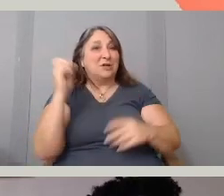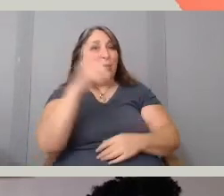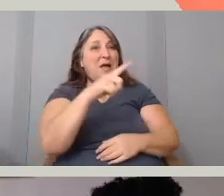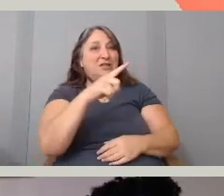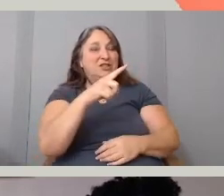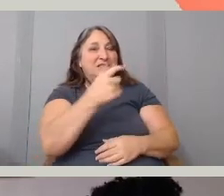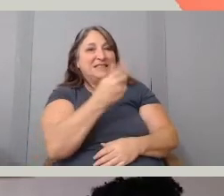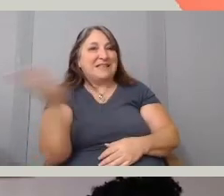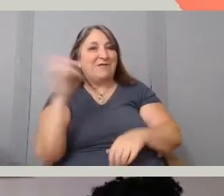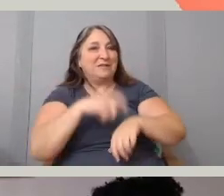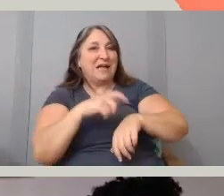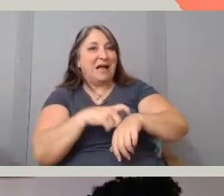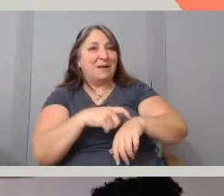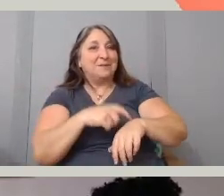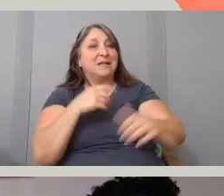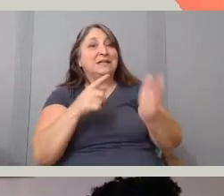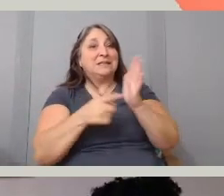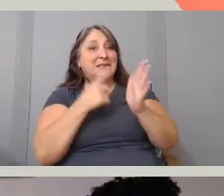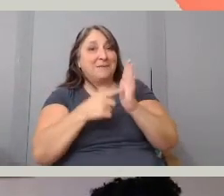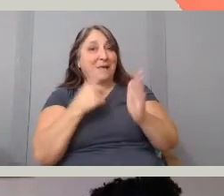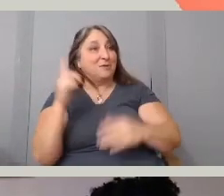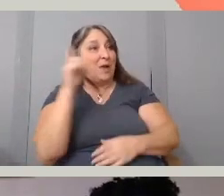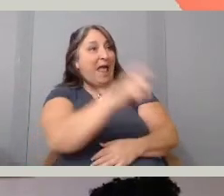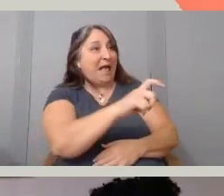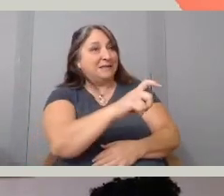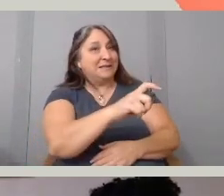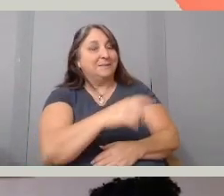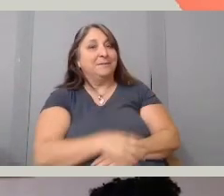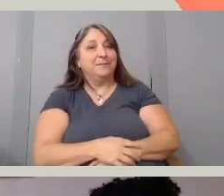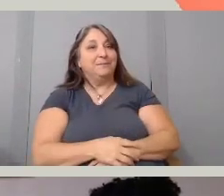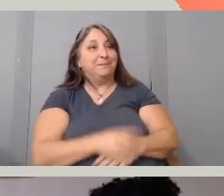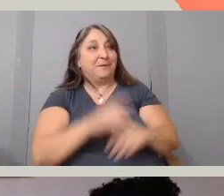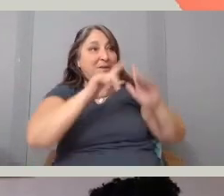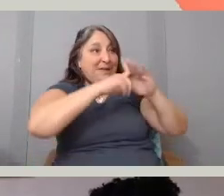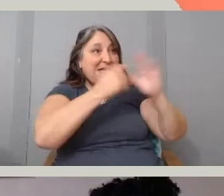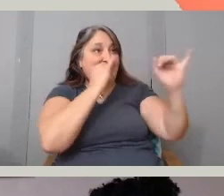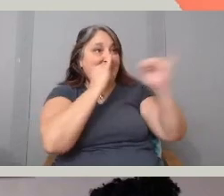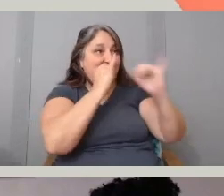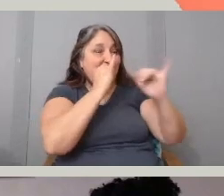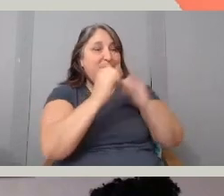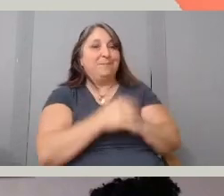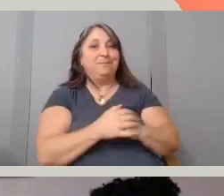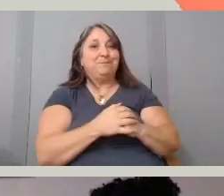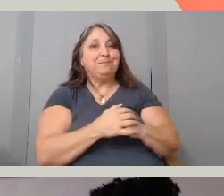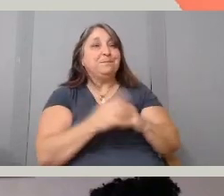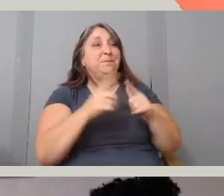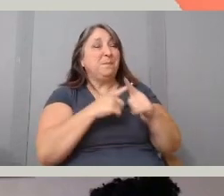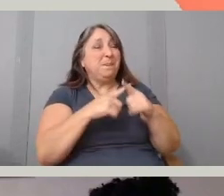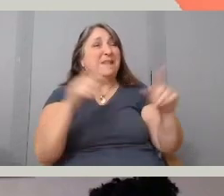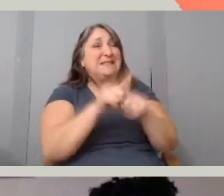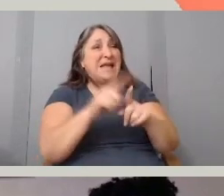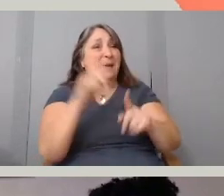A lot of the times we ask someone one question in the beginning of the interview and then we ask it again at the end of the interview.